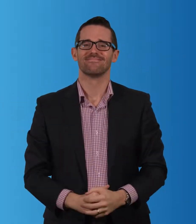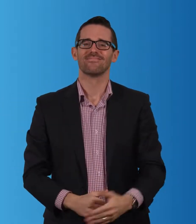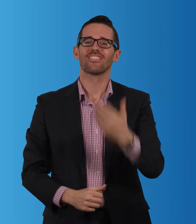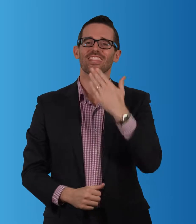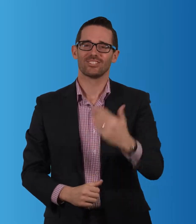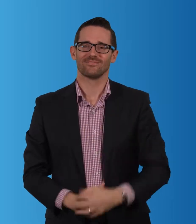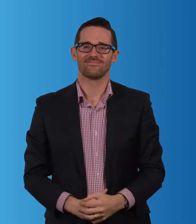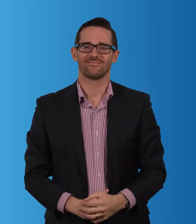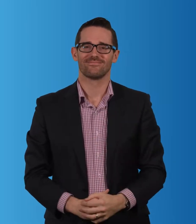Thank you.